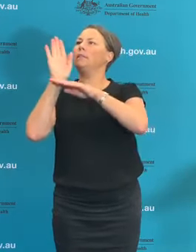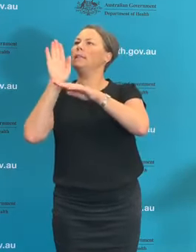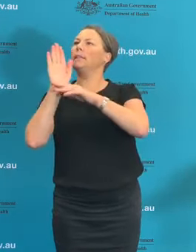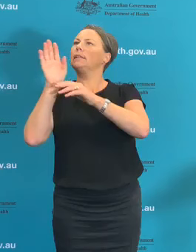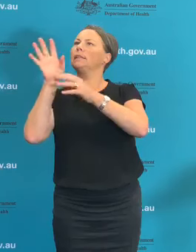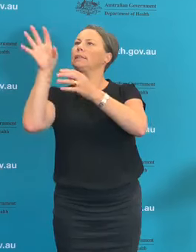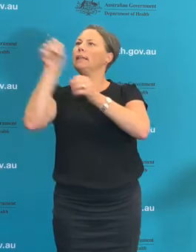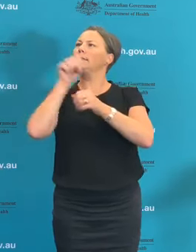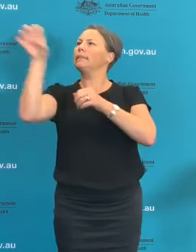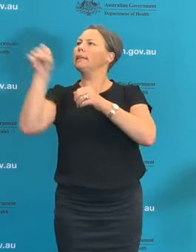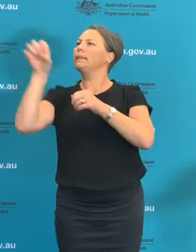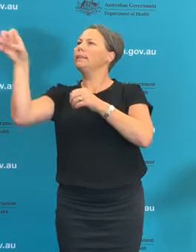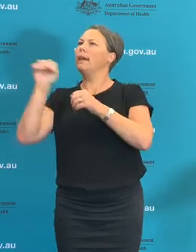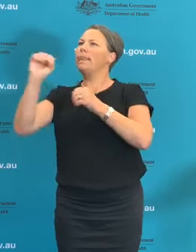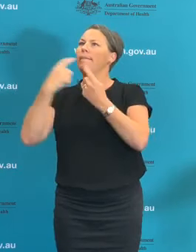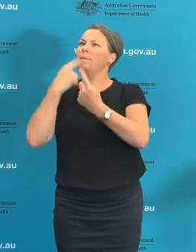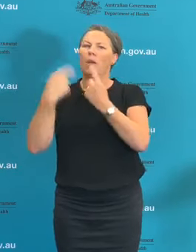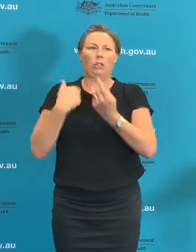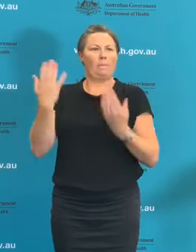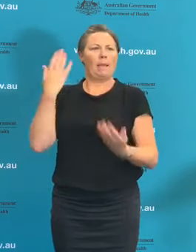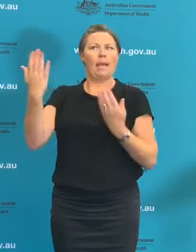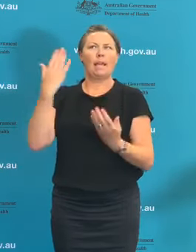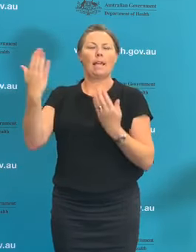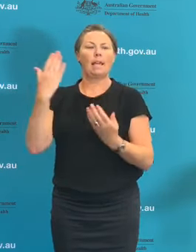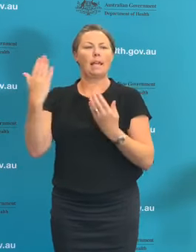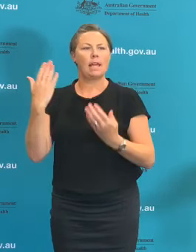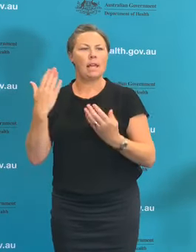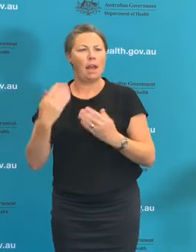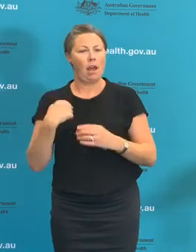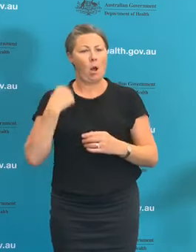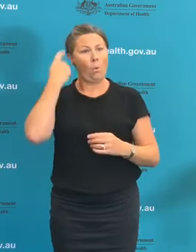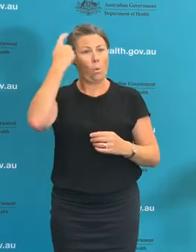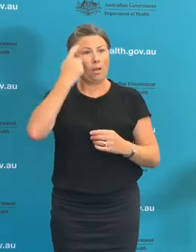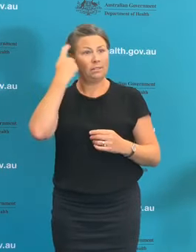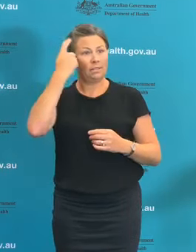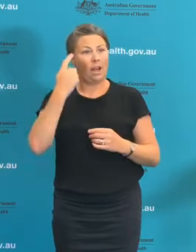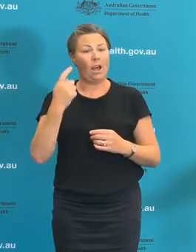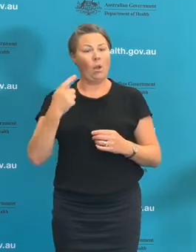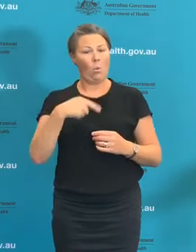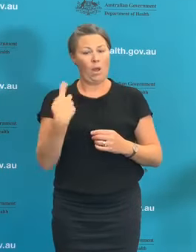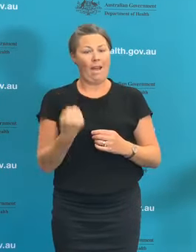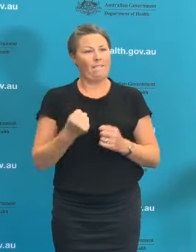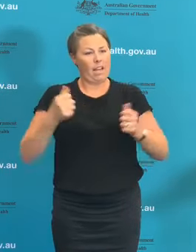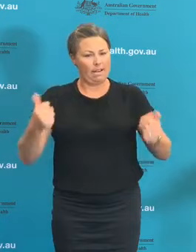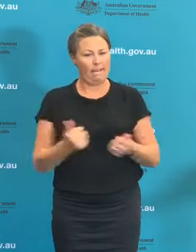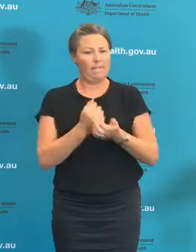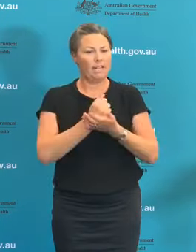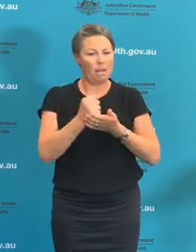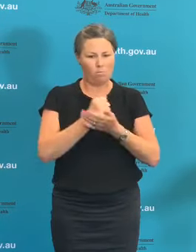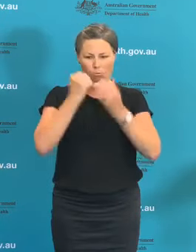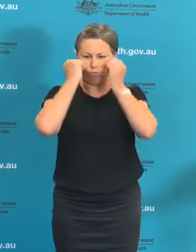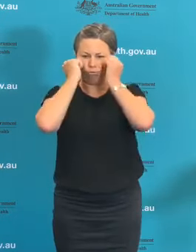can draw sound scientific conclusions from the cases we've had or is that base number still too small?